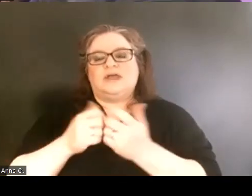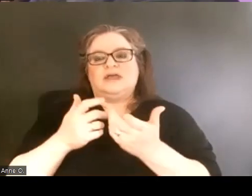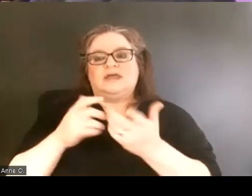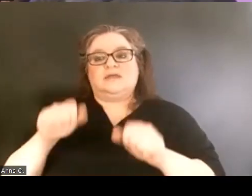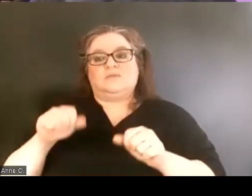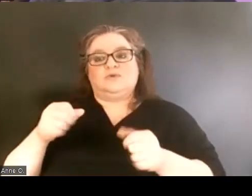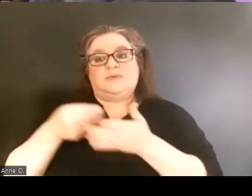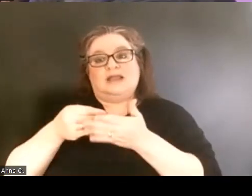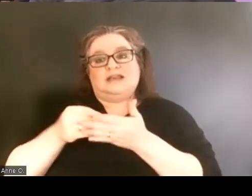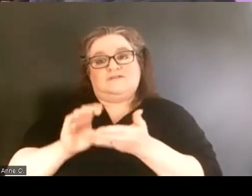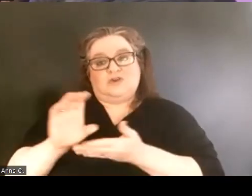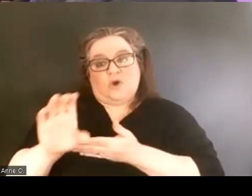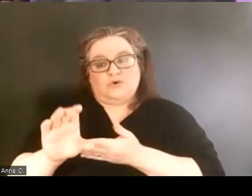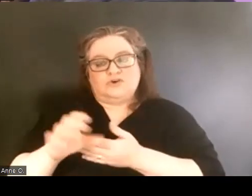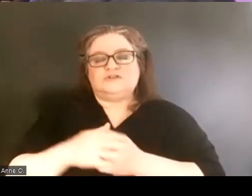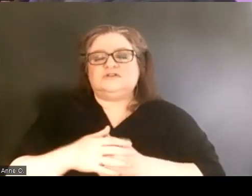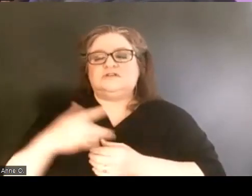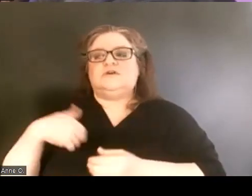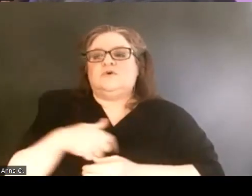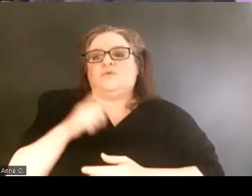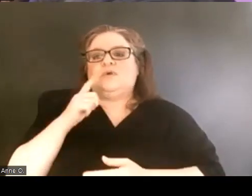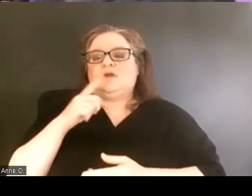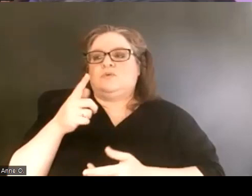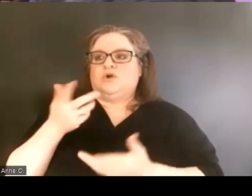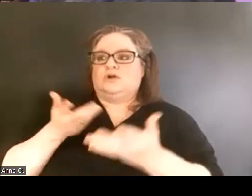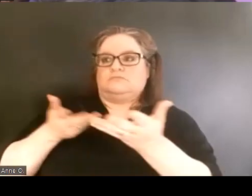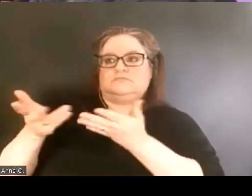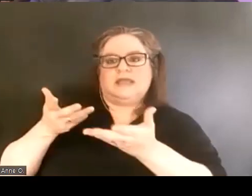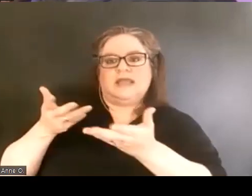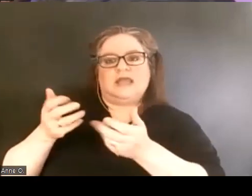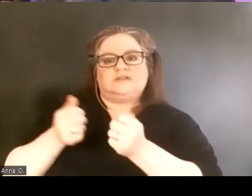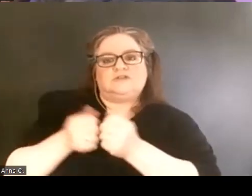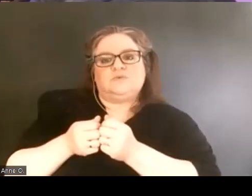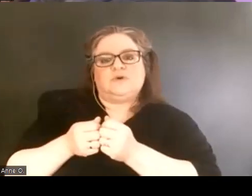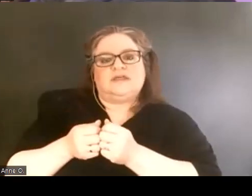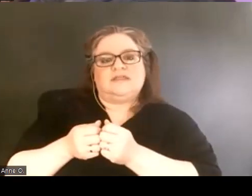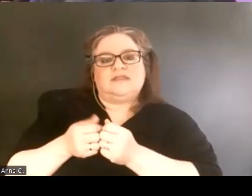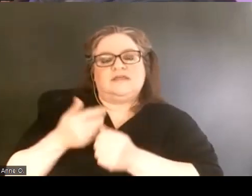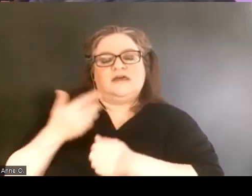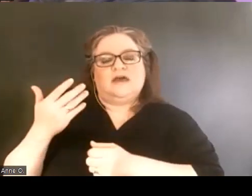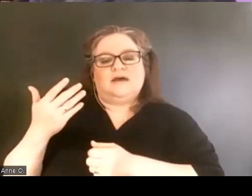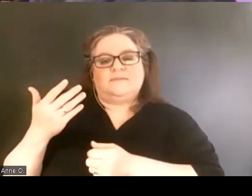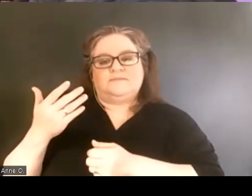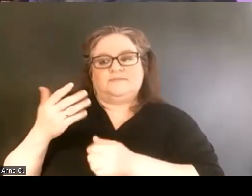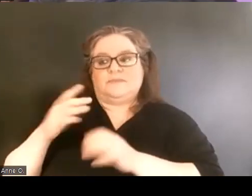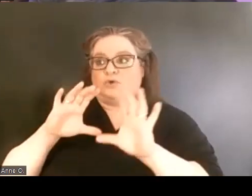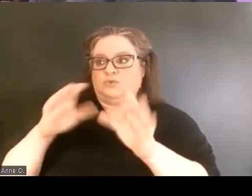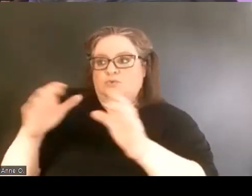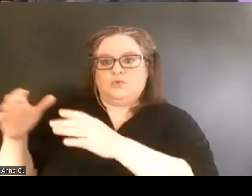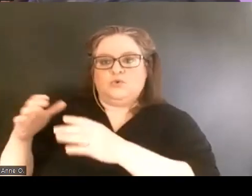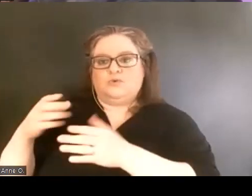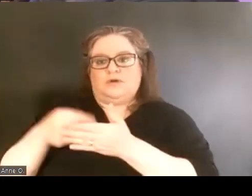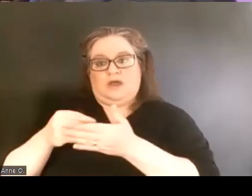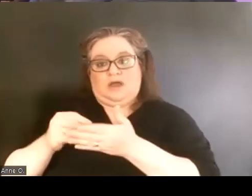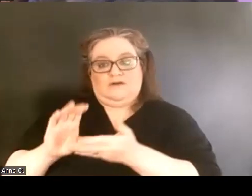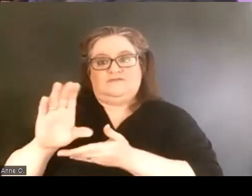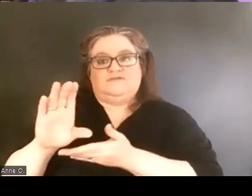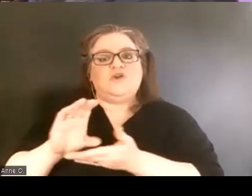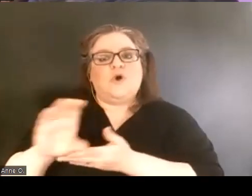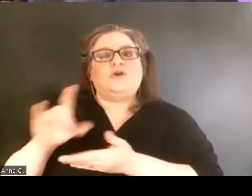And we were engaged with a group of donors that are interested in providing funds